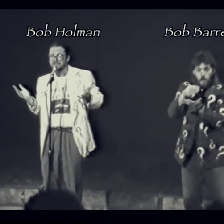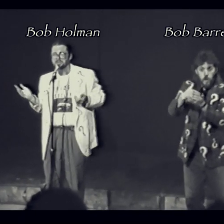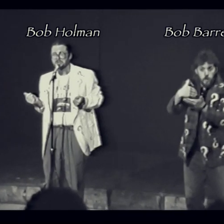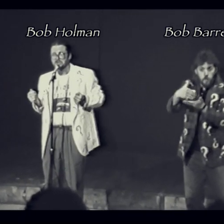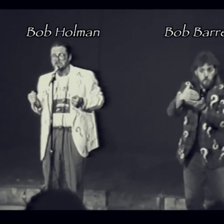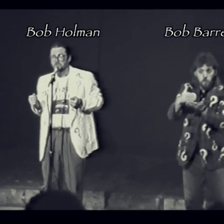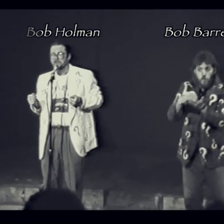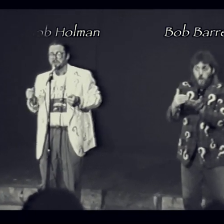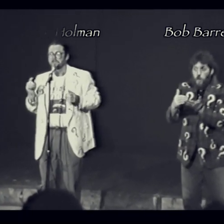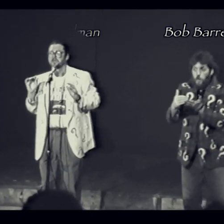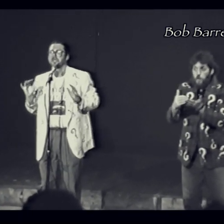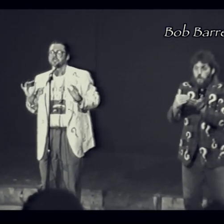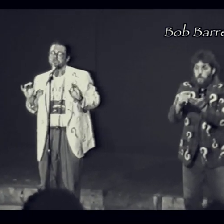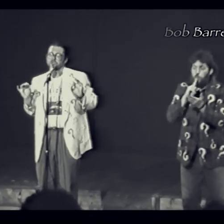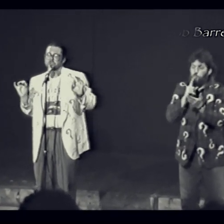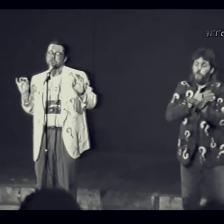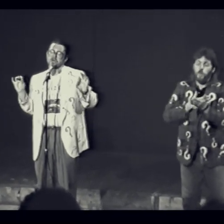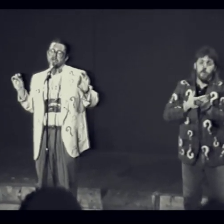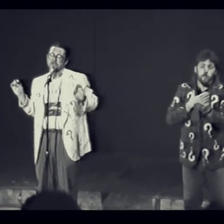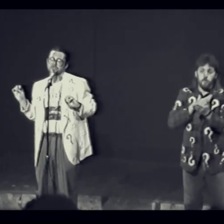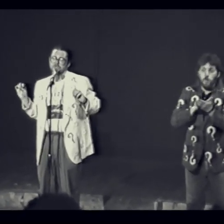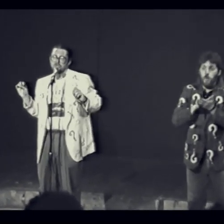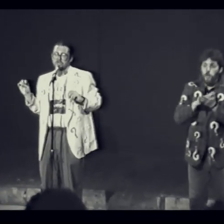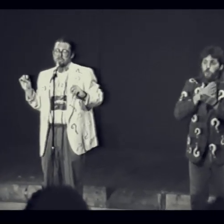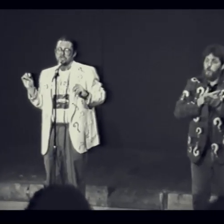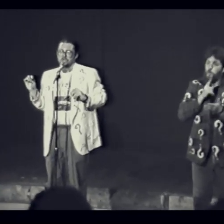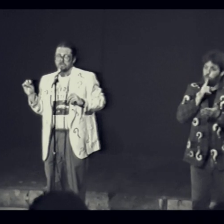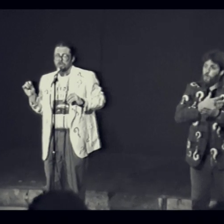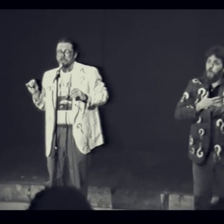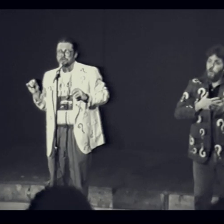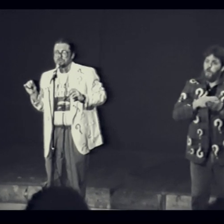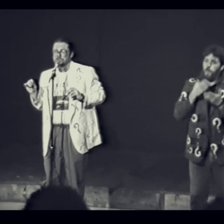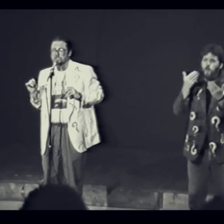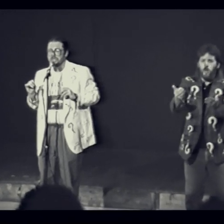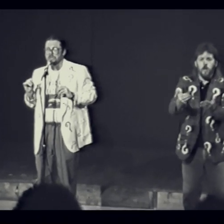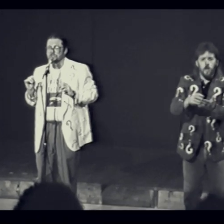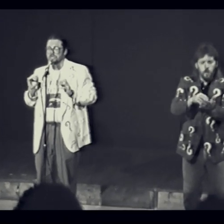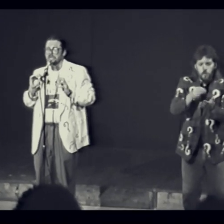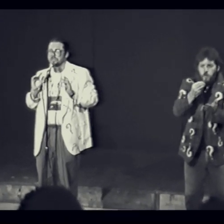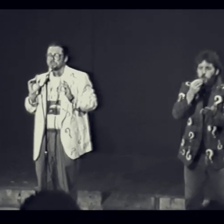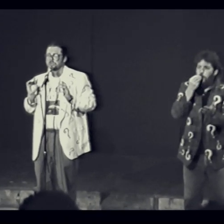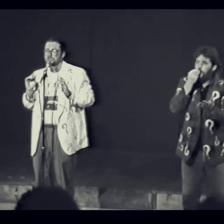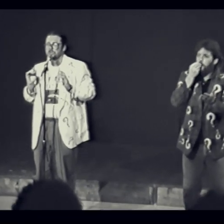What a pleasant surprise! Go ahead, take a taste